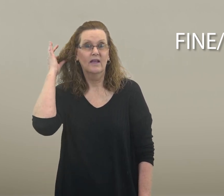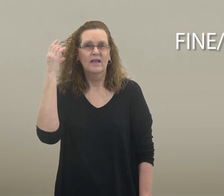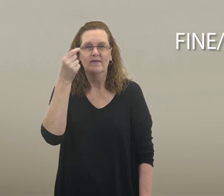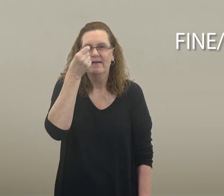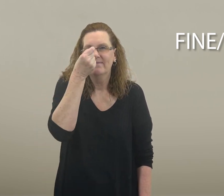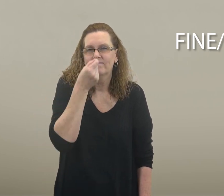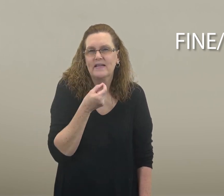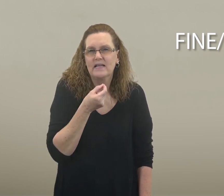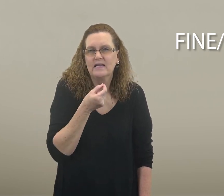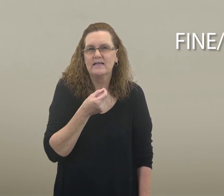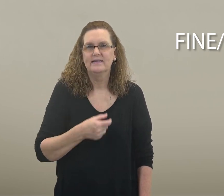My hair is thin.